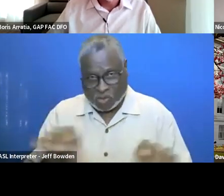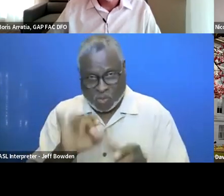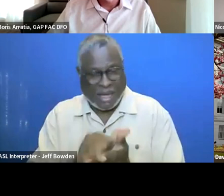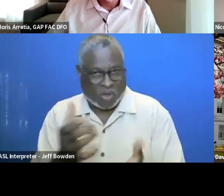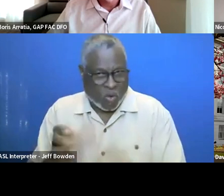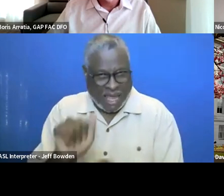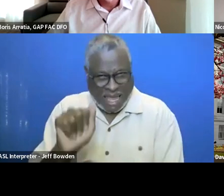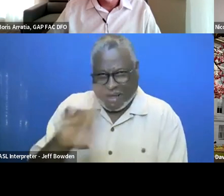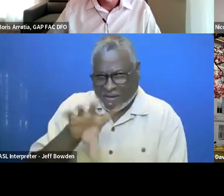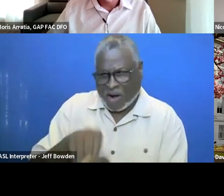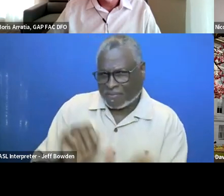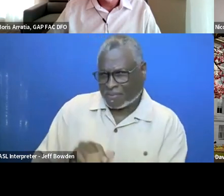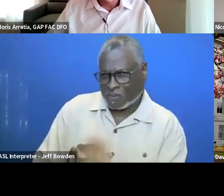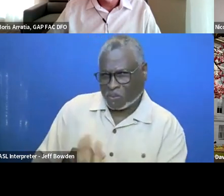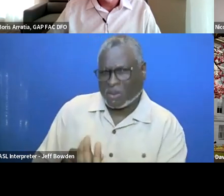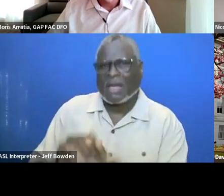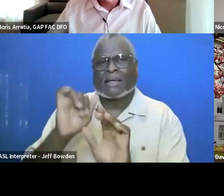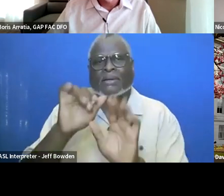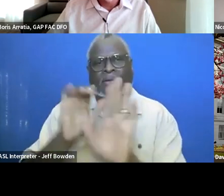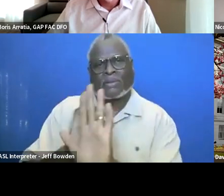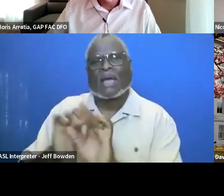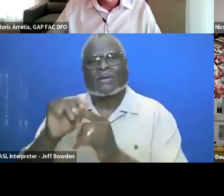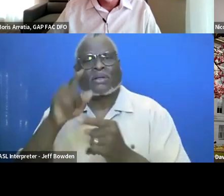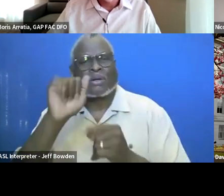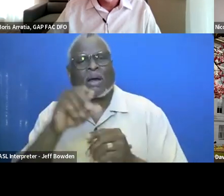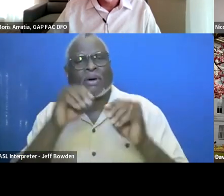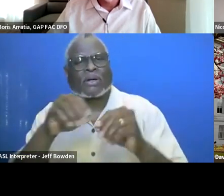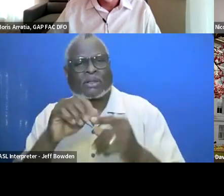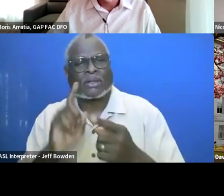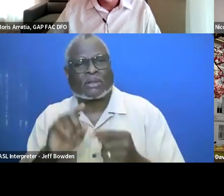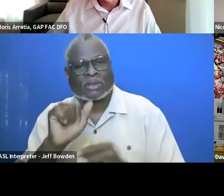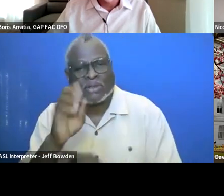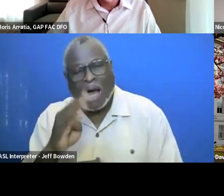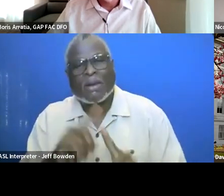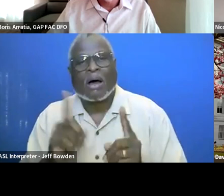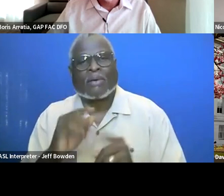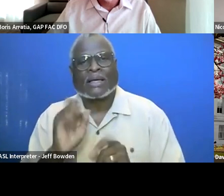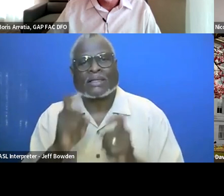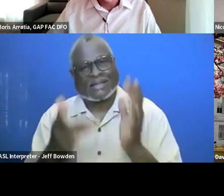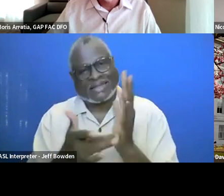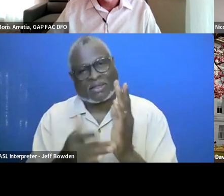Like it will force the us to put the contracting officers out of a job. But like different technology tools that can help